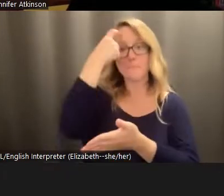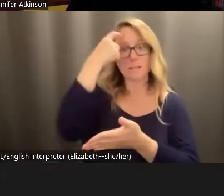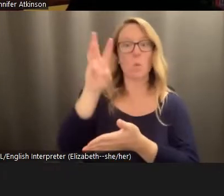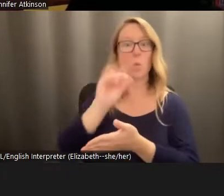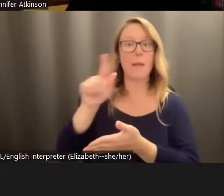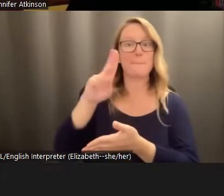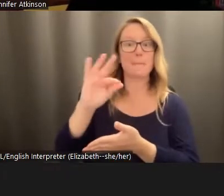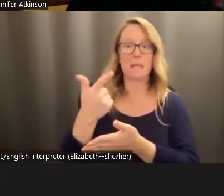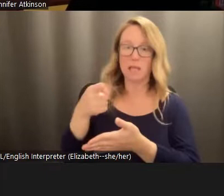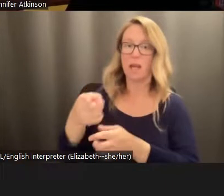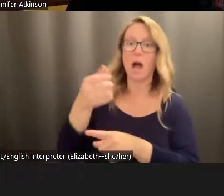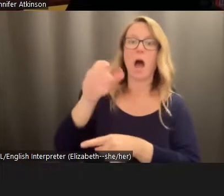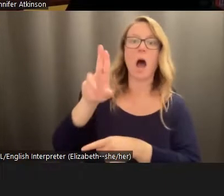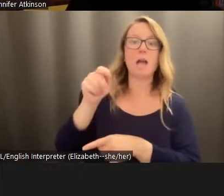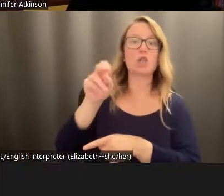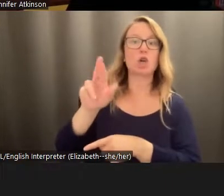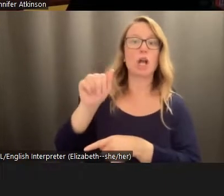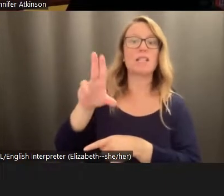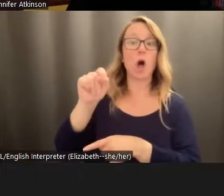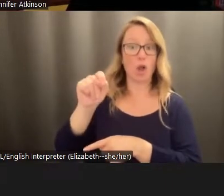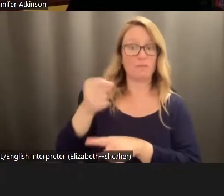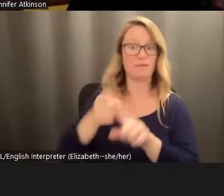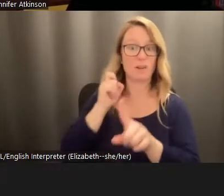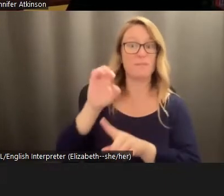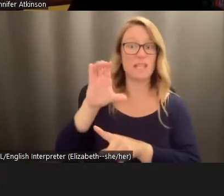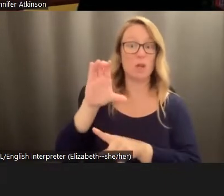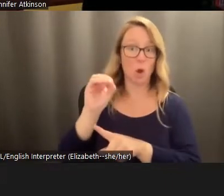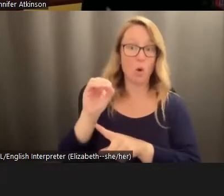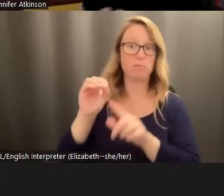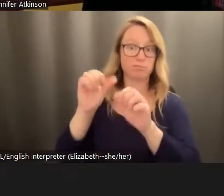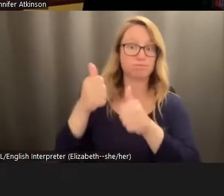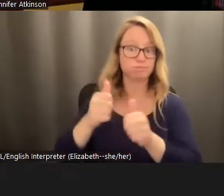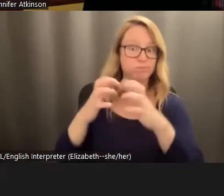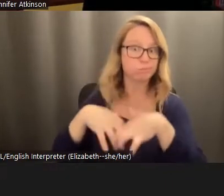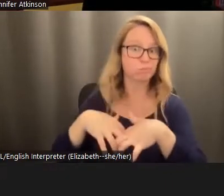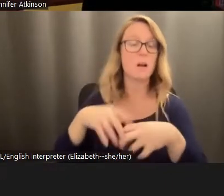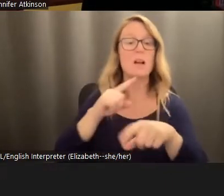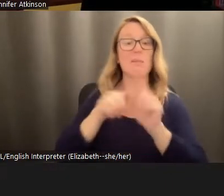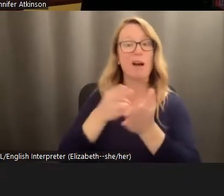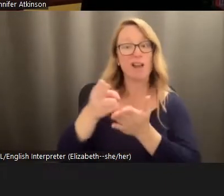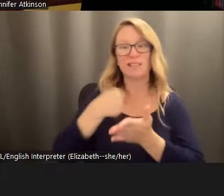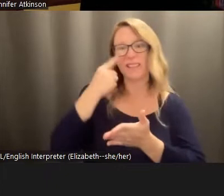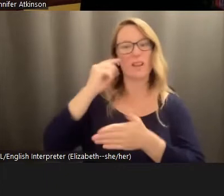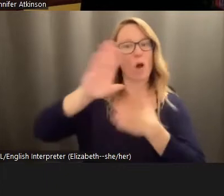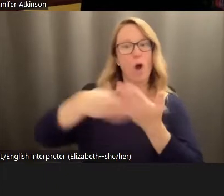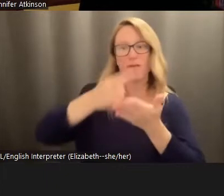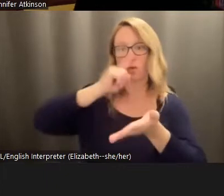because of climate and ecological breakdown. But honestly, I think all of this research is kind of late to the